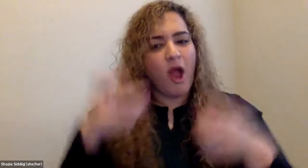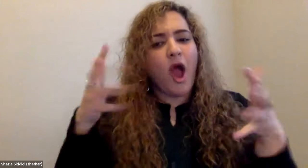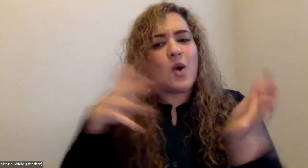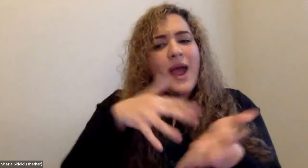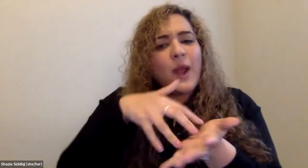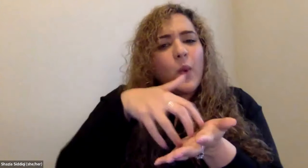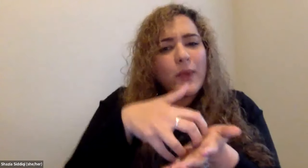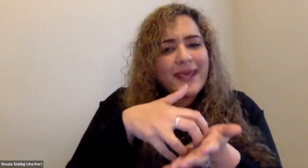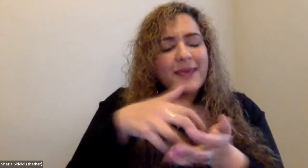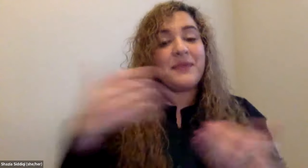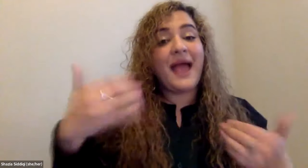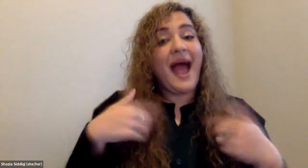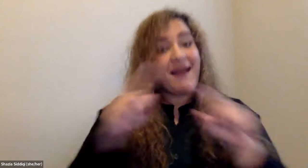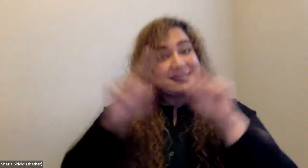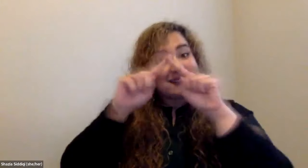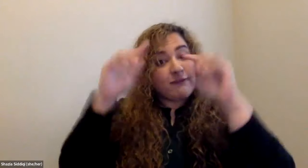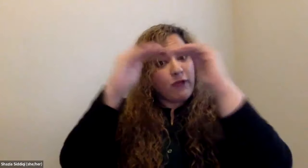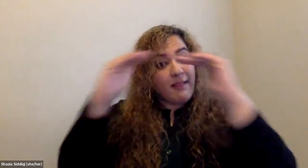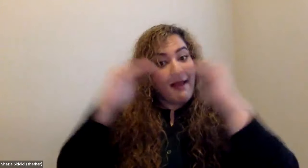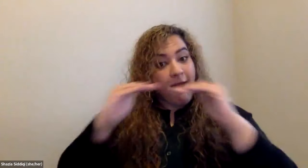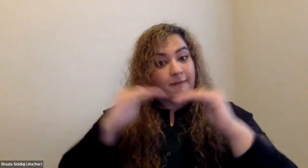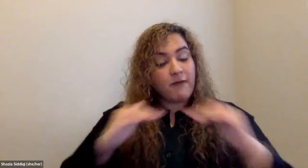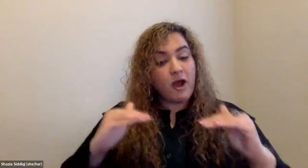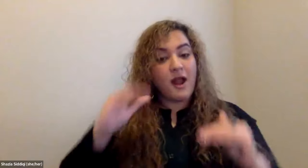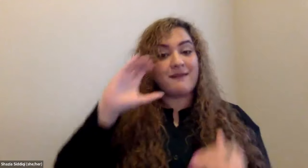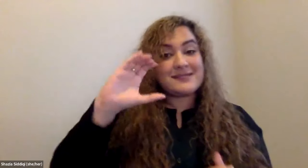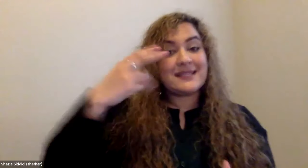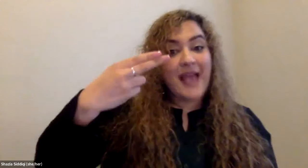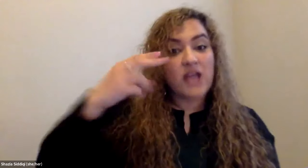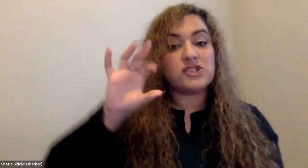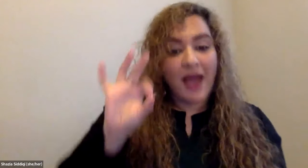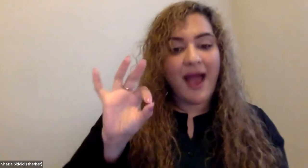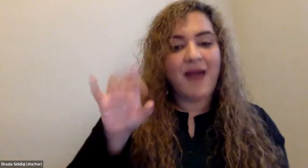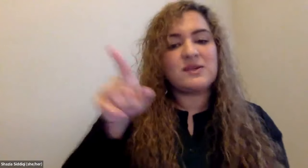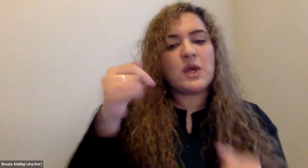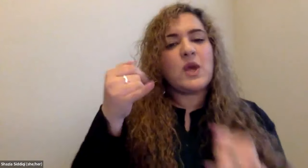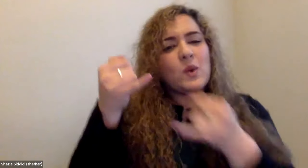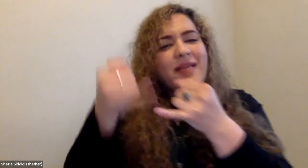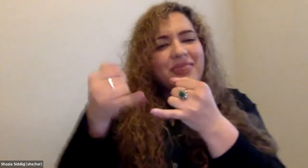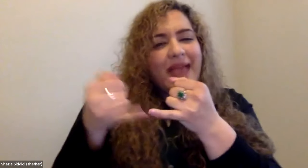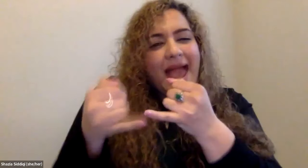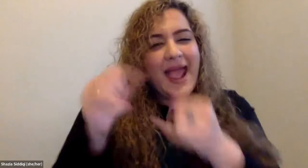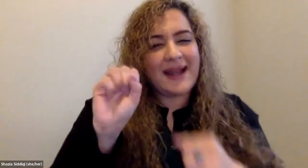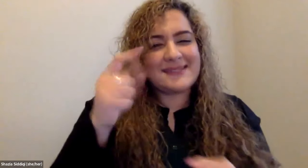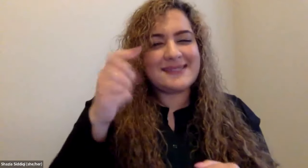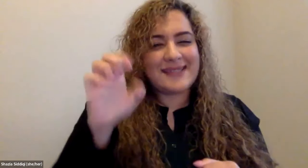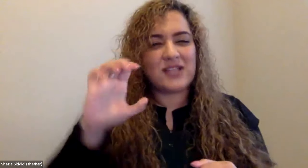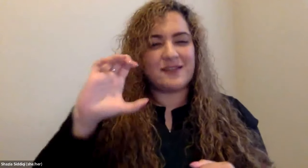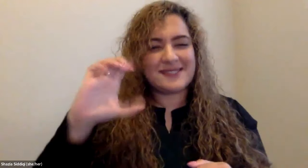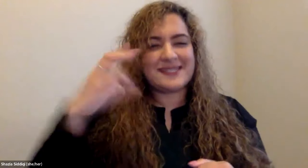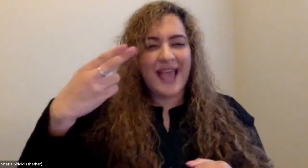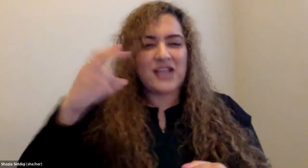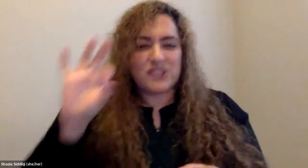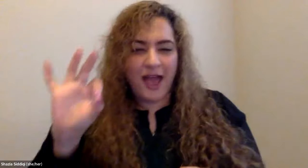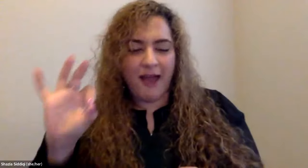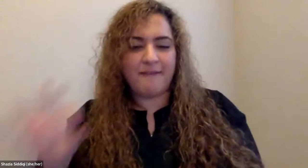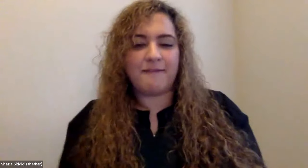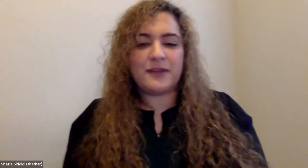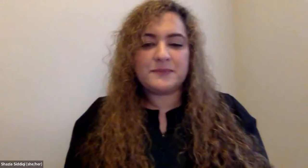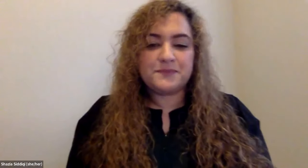Cristine Saunders: And they said he needed a heart transplant because his heart was so weak there's different levels of congestive heart failure, and he was at the last stage.